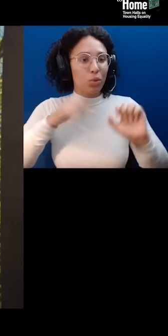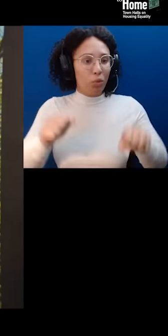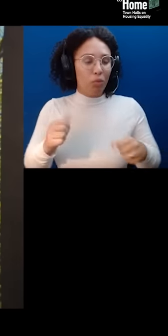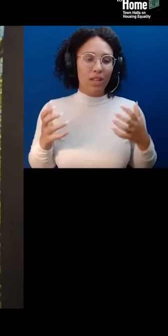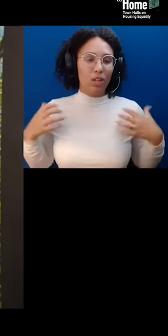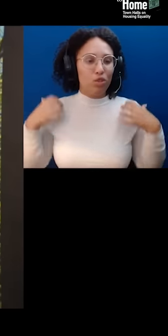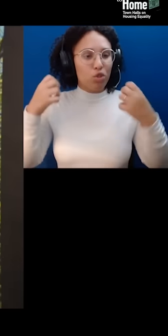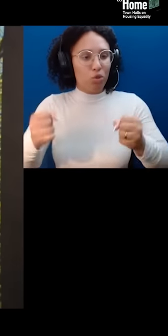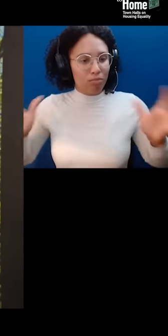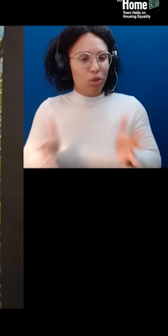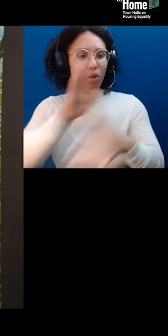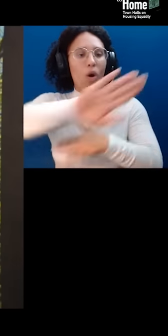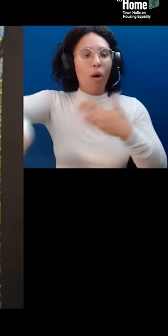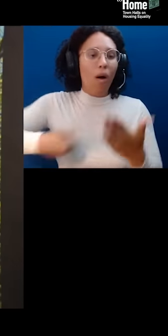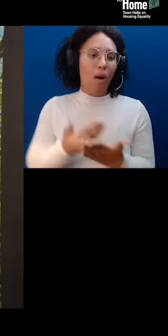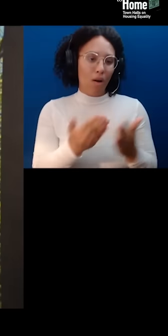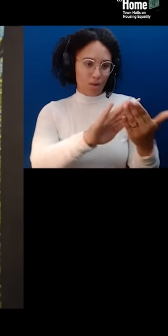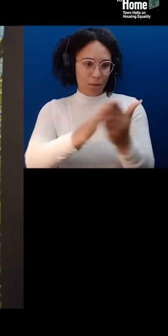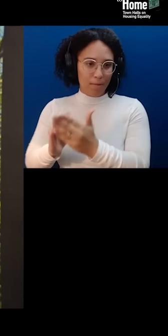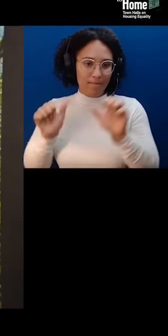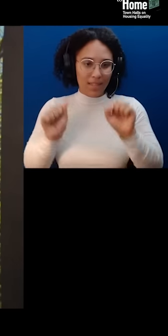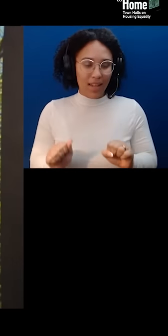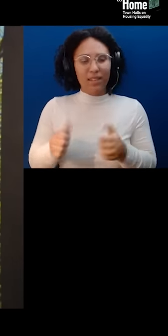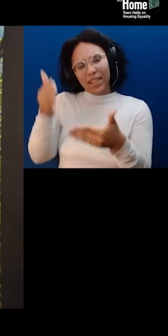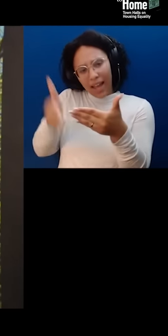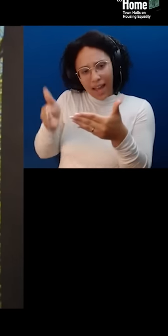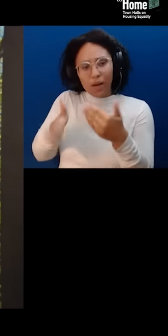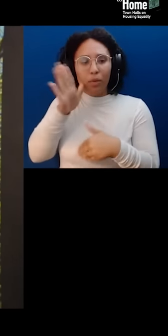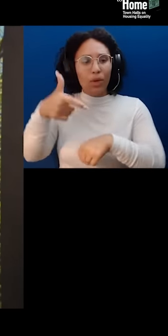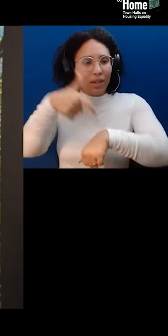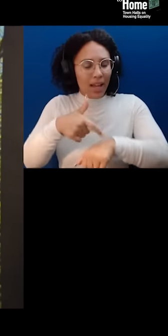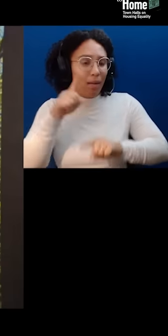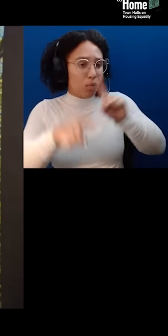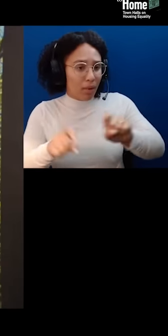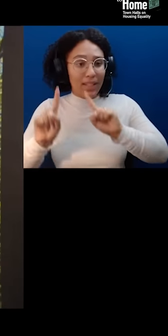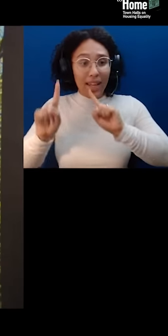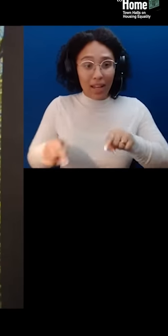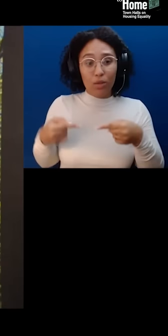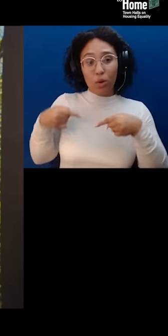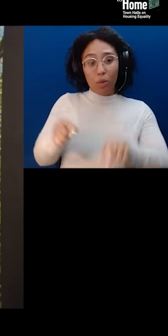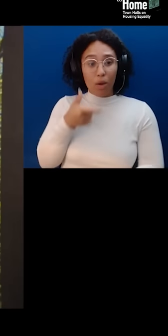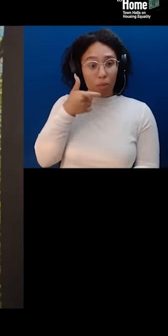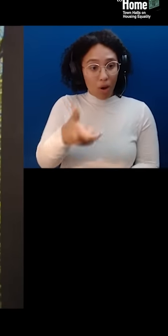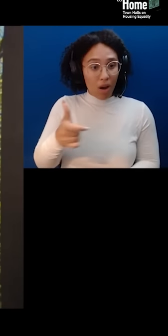We will have time for an audience Q&A towards the end. So, as you watch the livestream, please post your questions in the comments section,